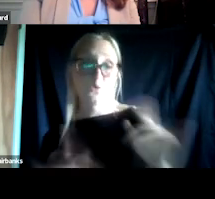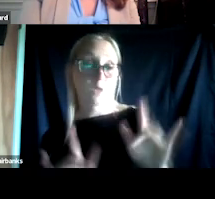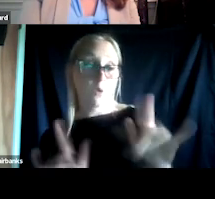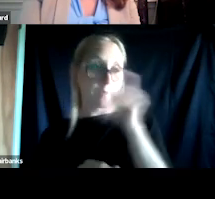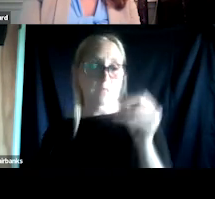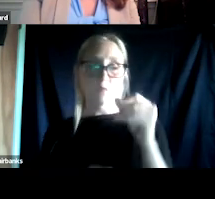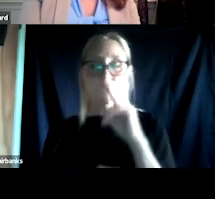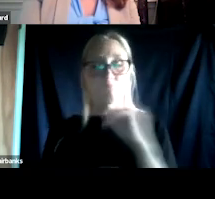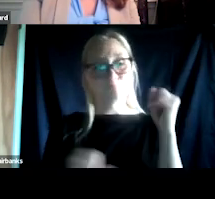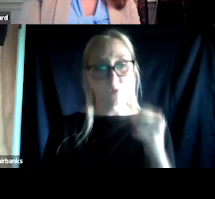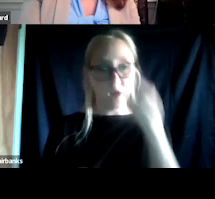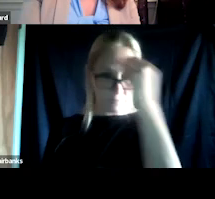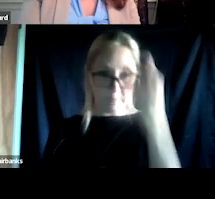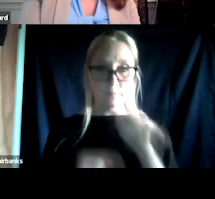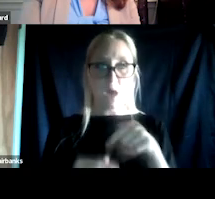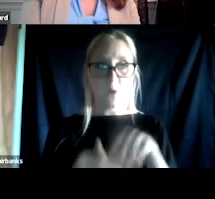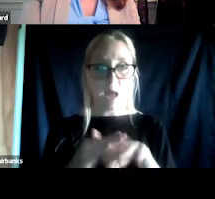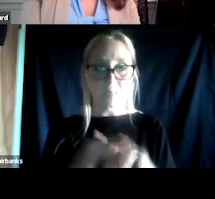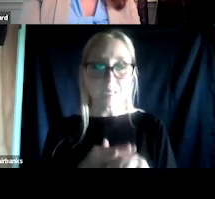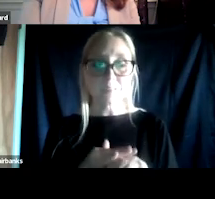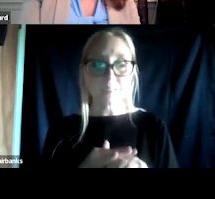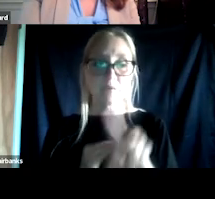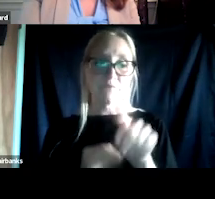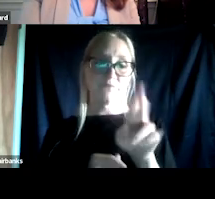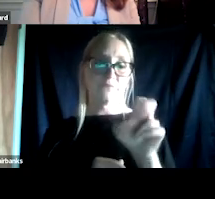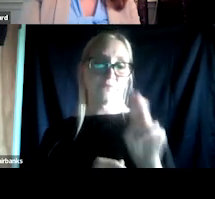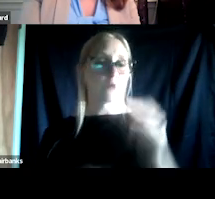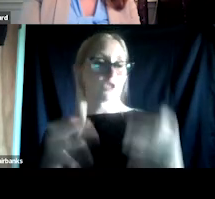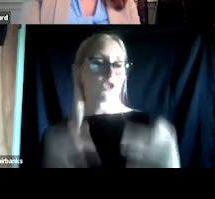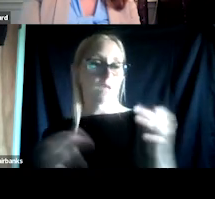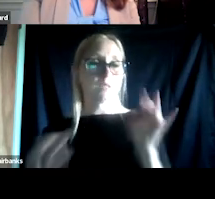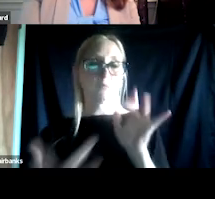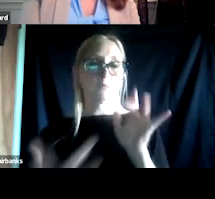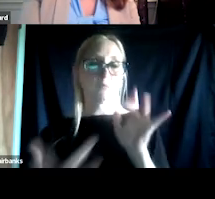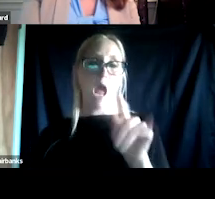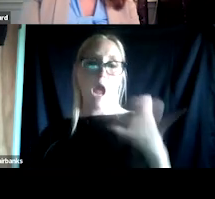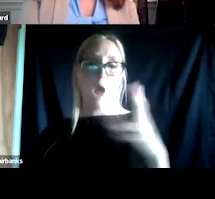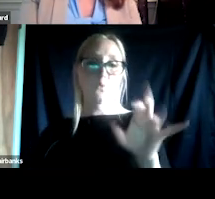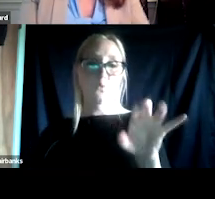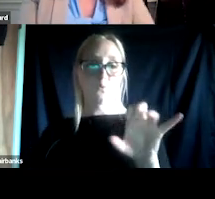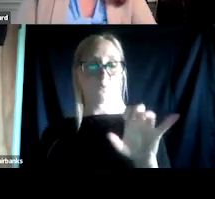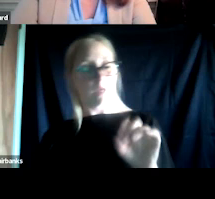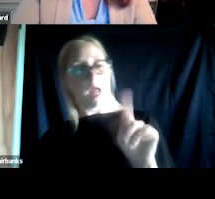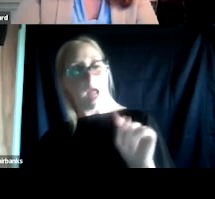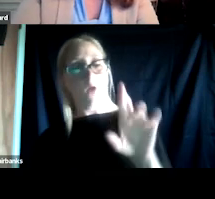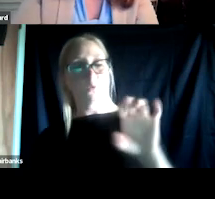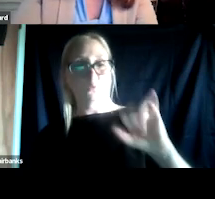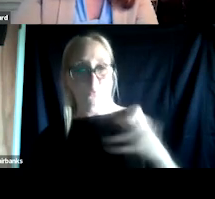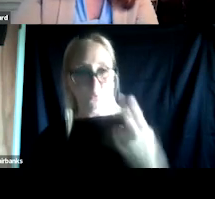about accessing your Veterans Justice Outreach specialists and interconnecting with Veterans Treatment Courts